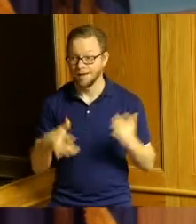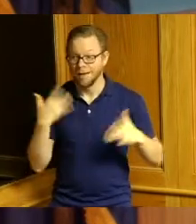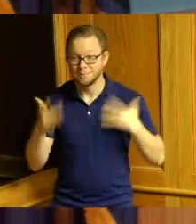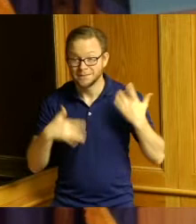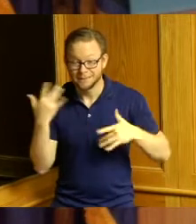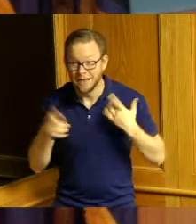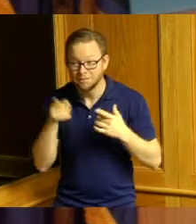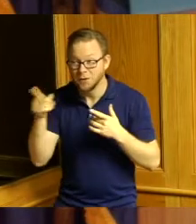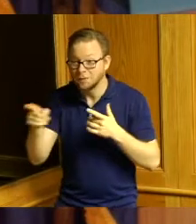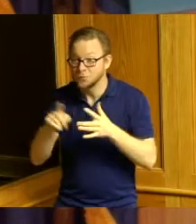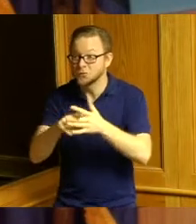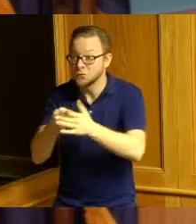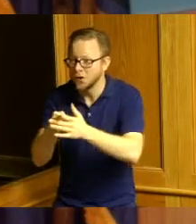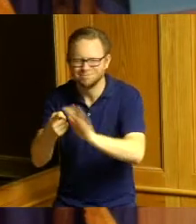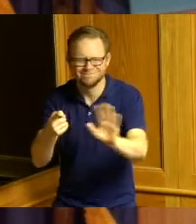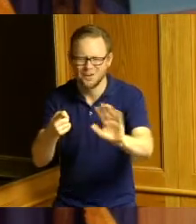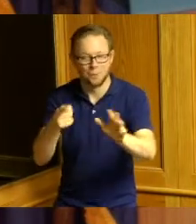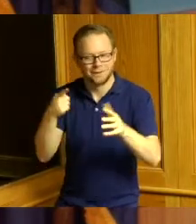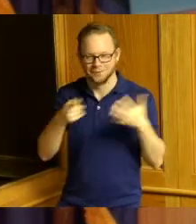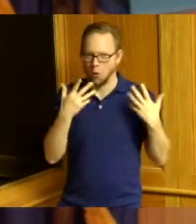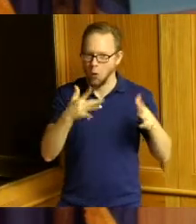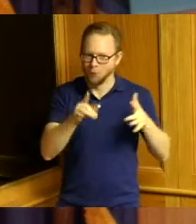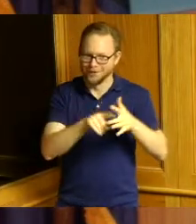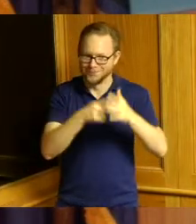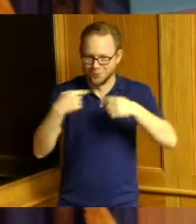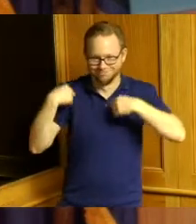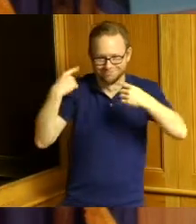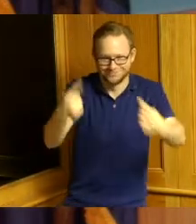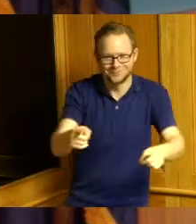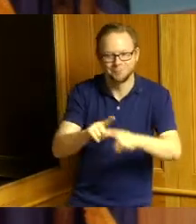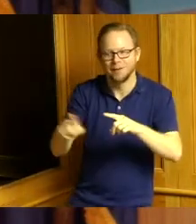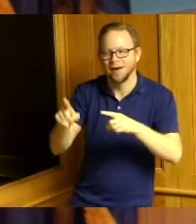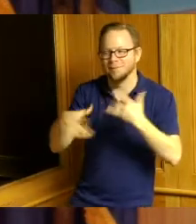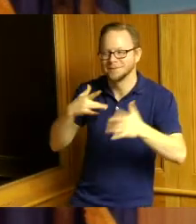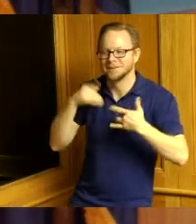because he's been started but I'm I'm excited for him to elevate I also think it helps us from